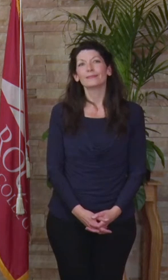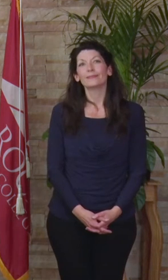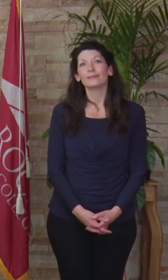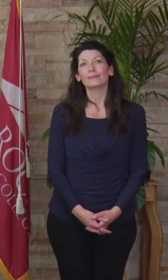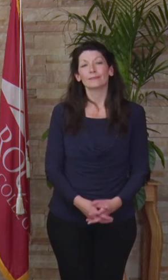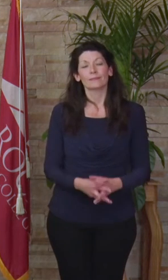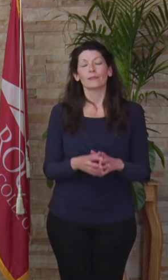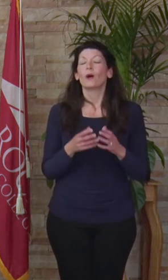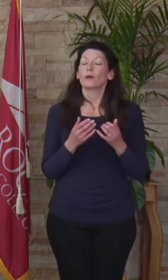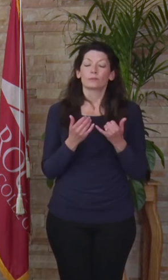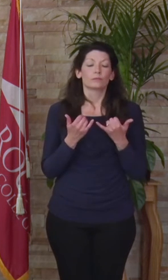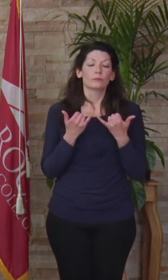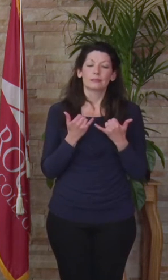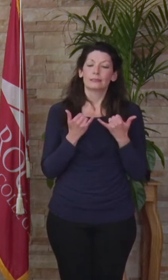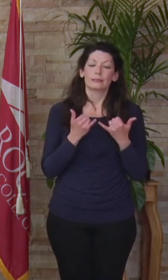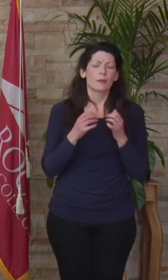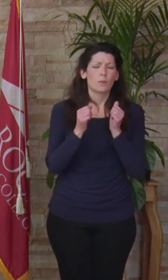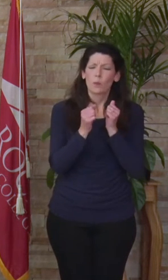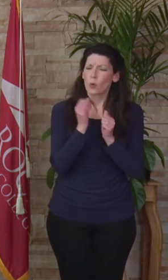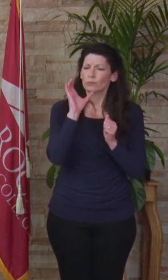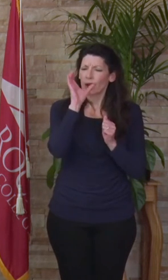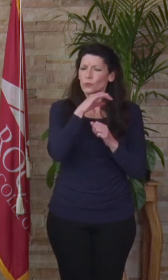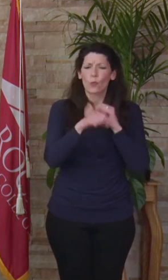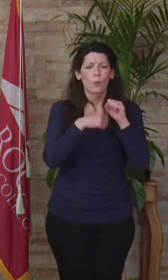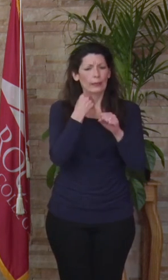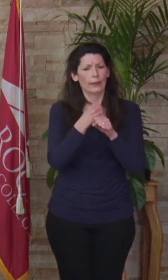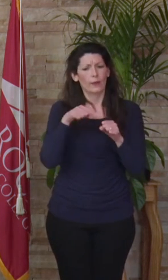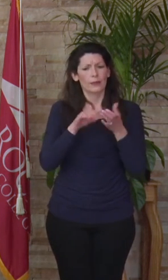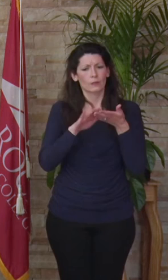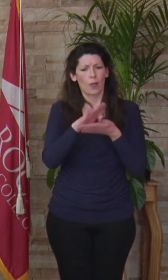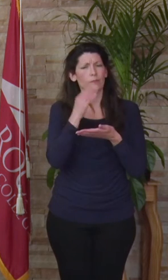[Dr. Geri Anderson] This has definitely been the most unusual year that the college has ever experienced in the last